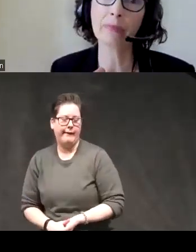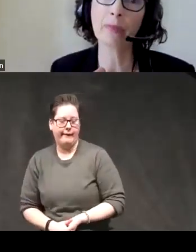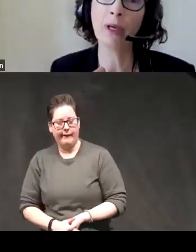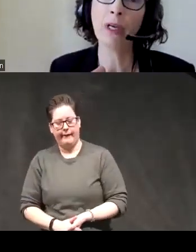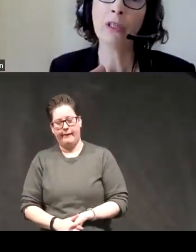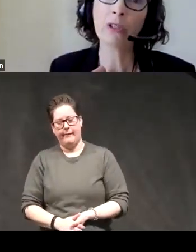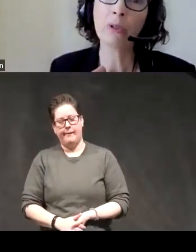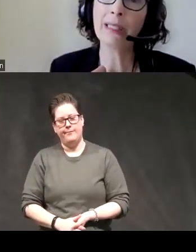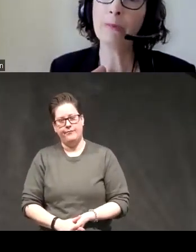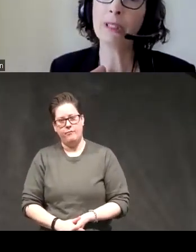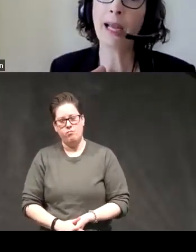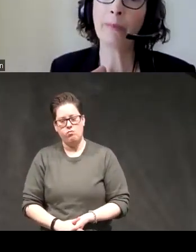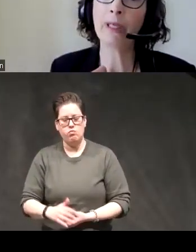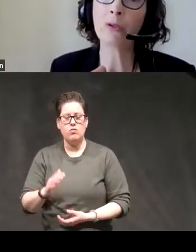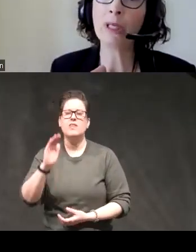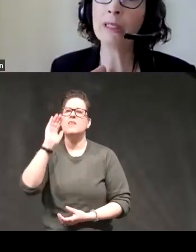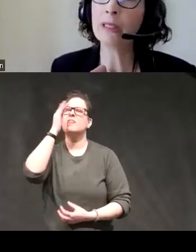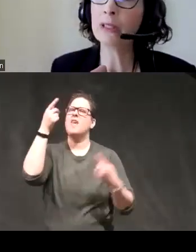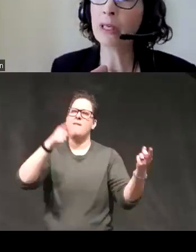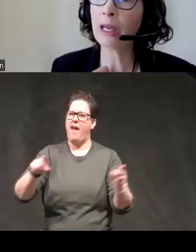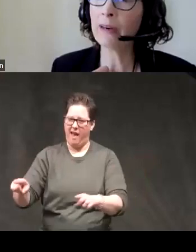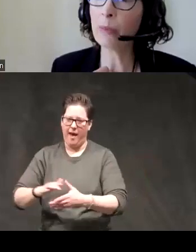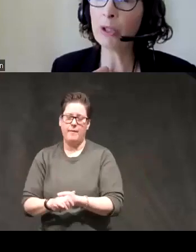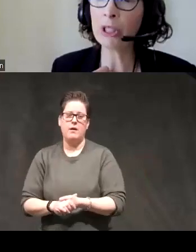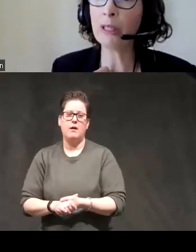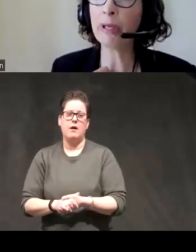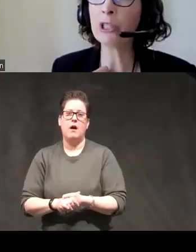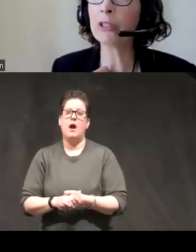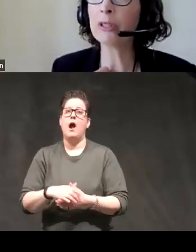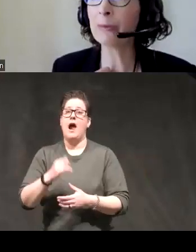so what seems to happen is once there's a kind of emotion in the picture there's